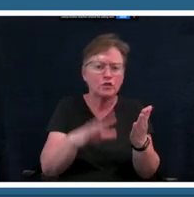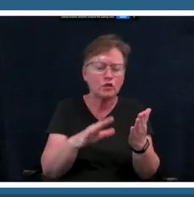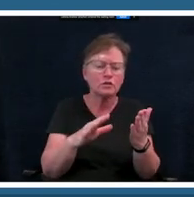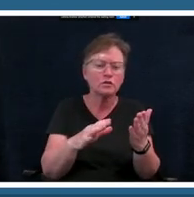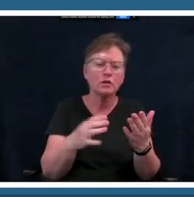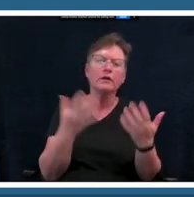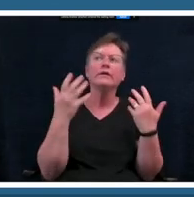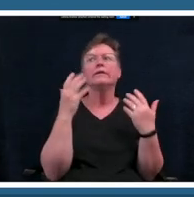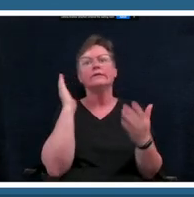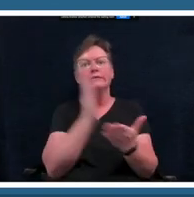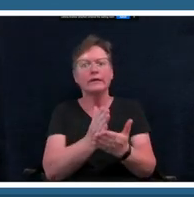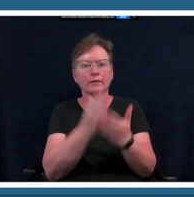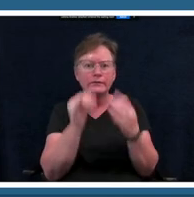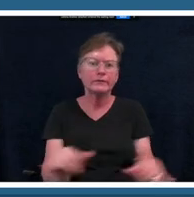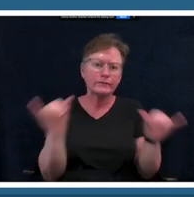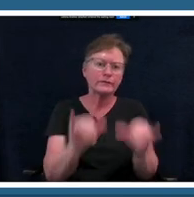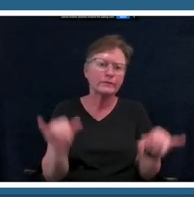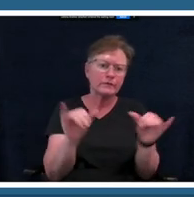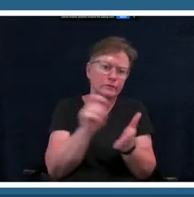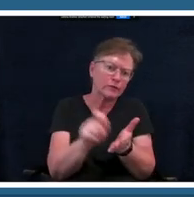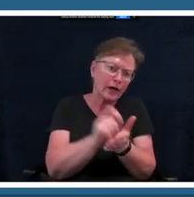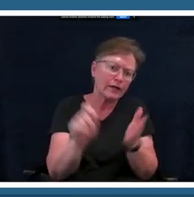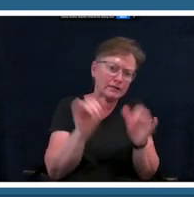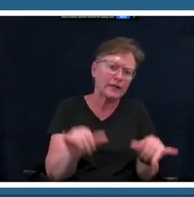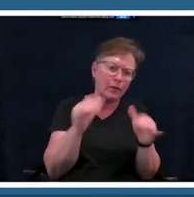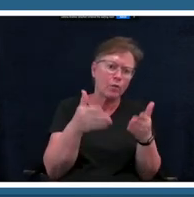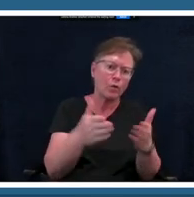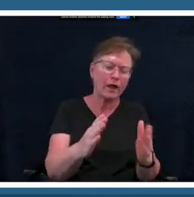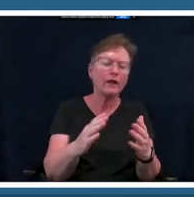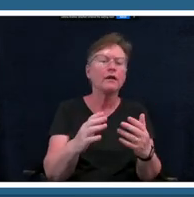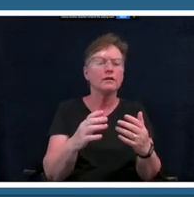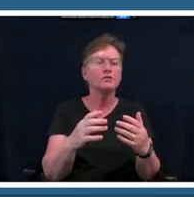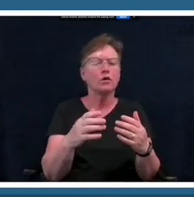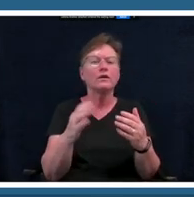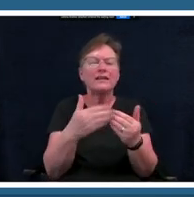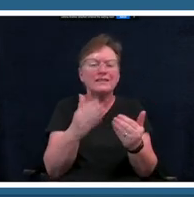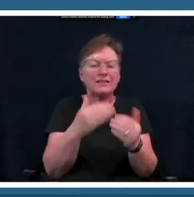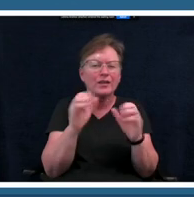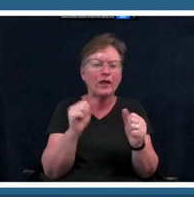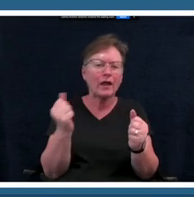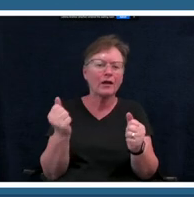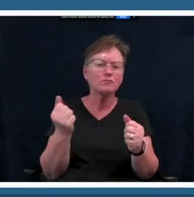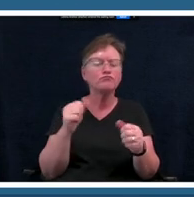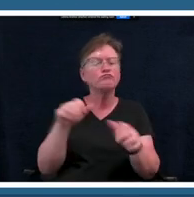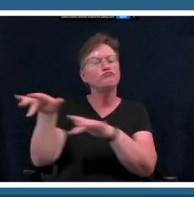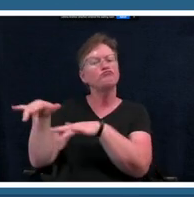in the same way so you could easily turn some background